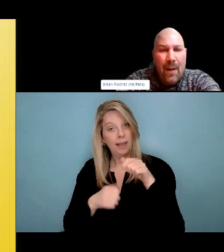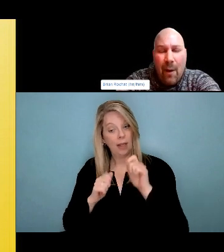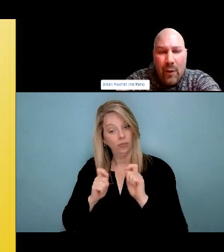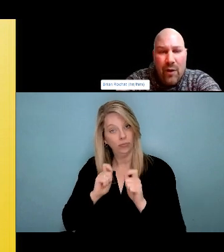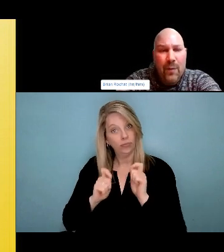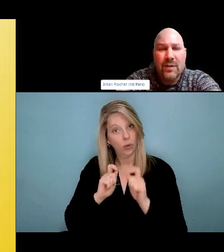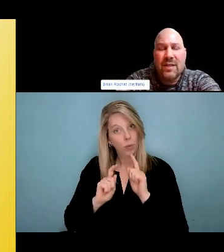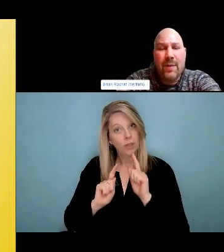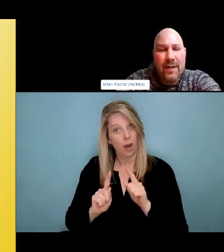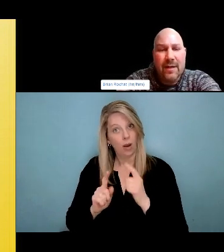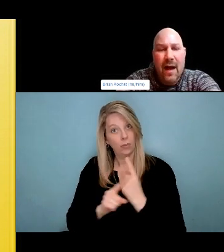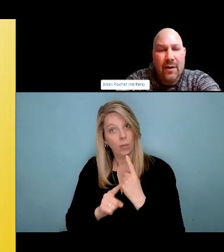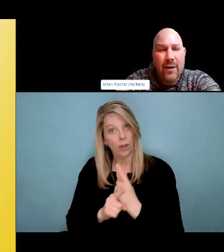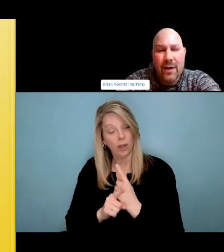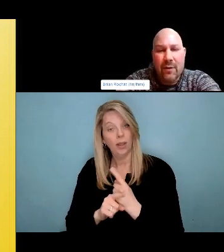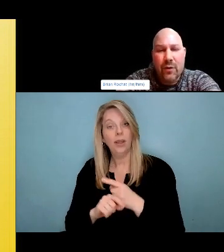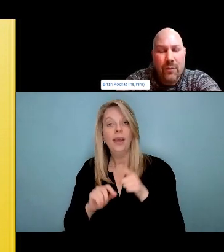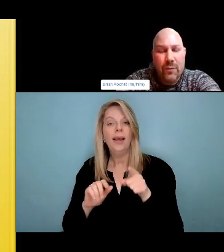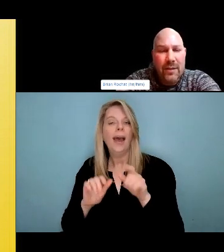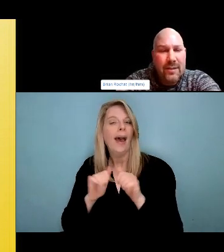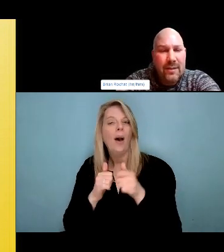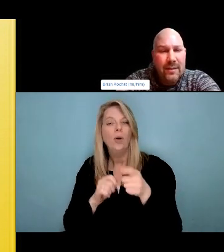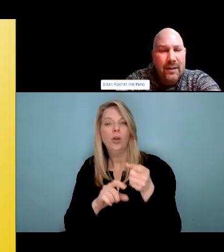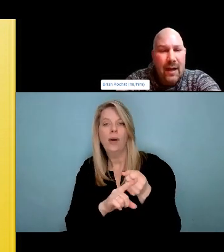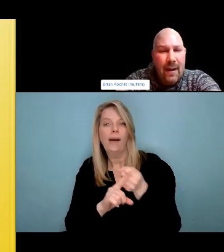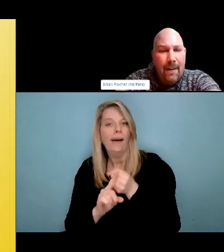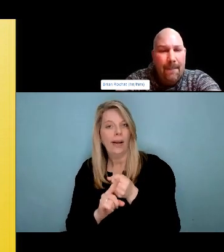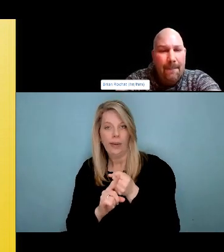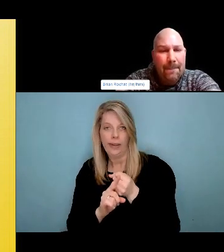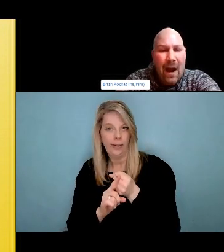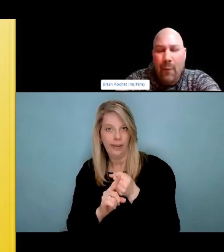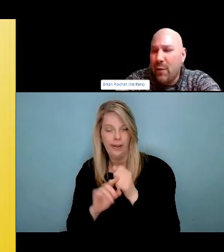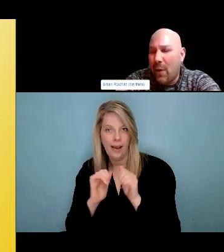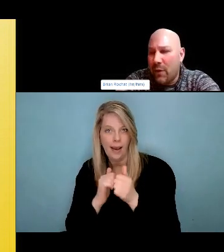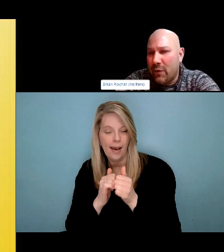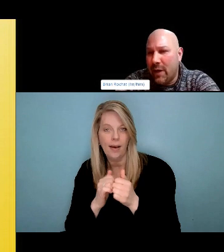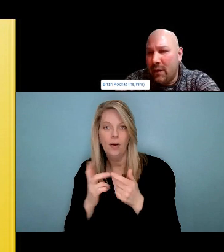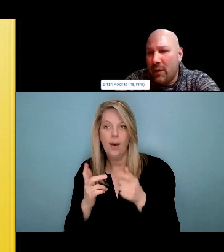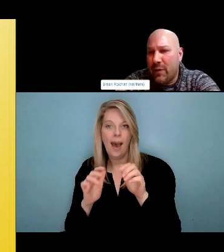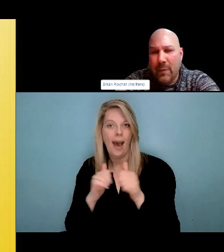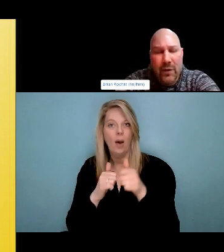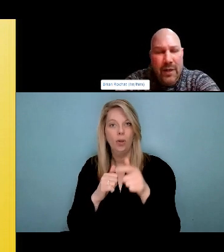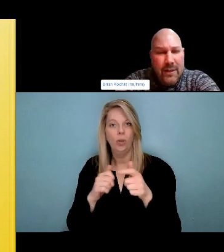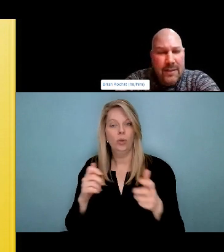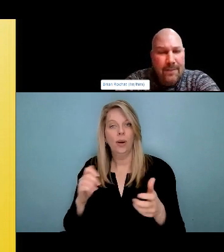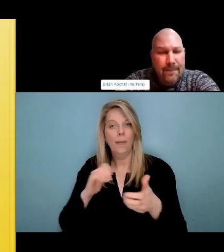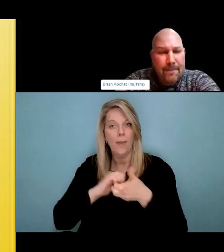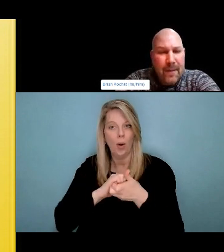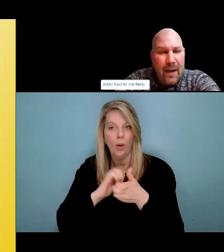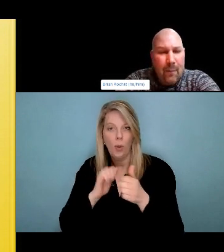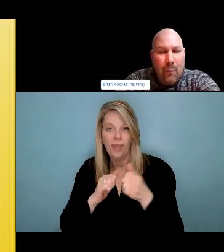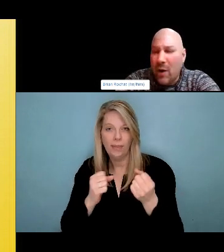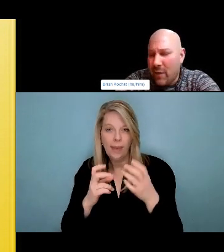When I talk about people who are actively using substance quite often.